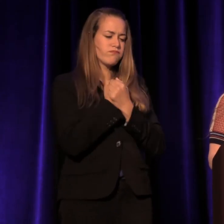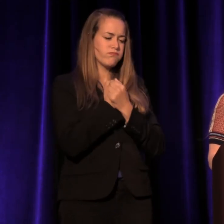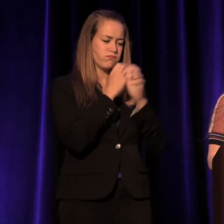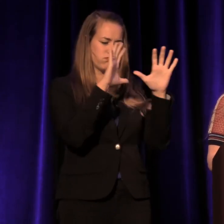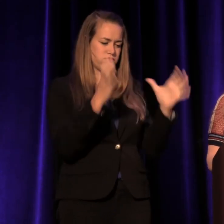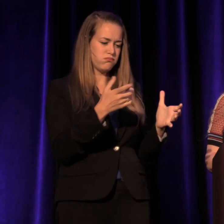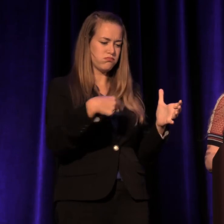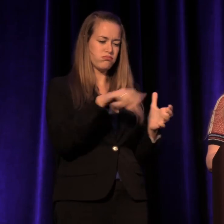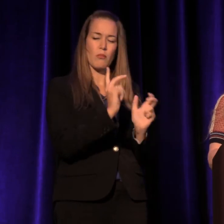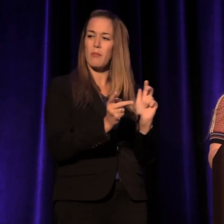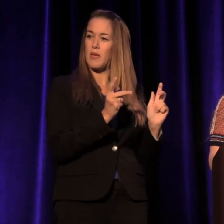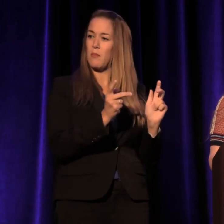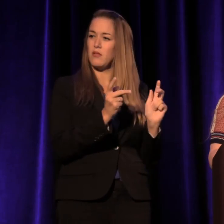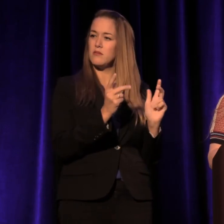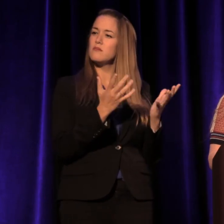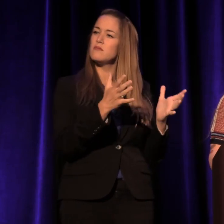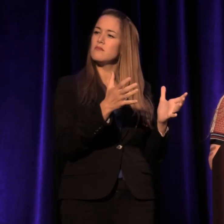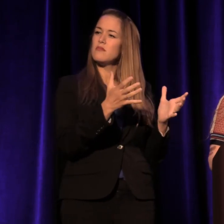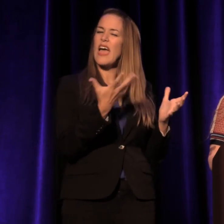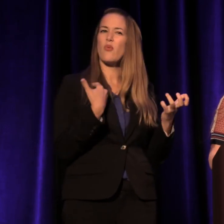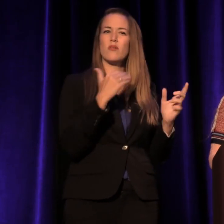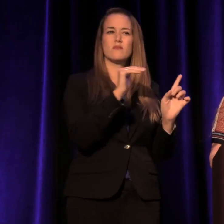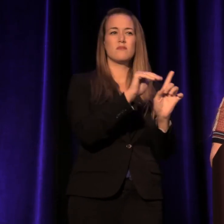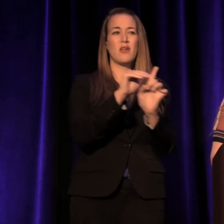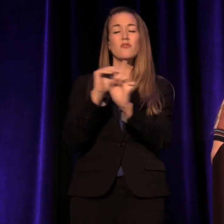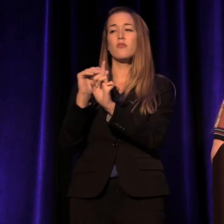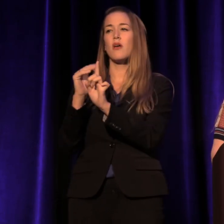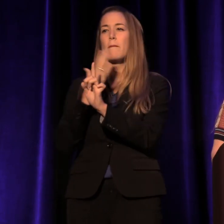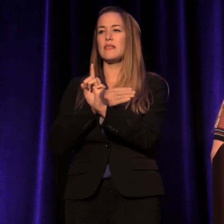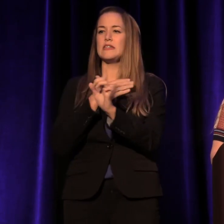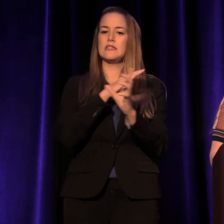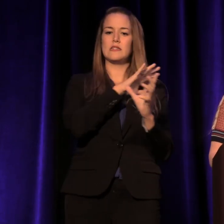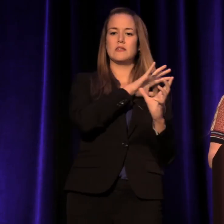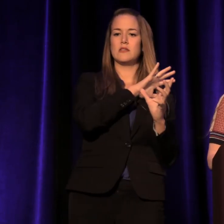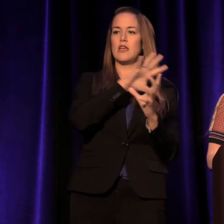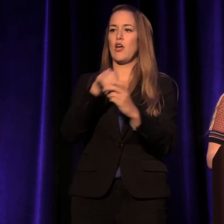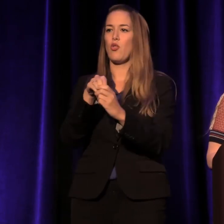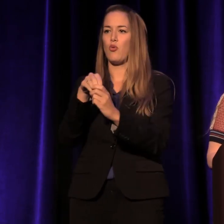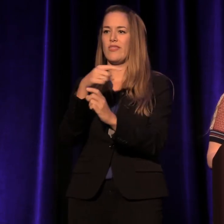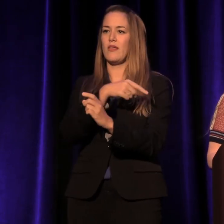and I want to remind you to include them in your practice.